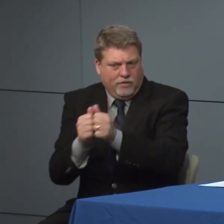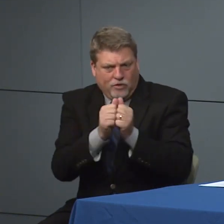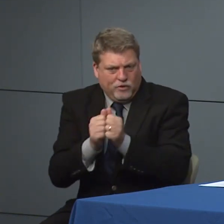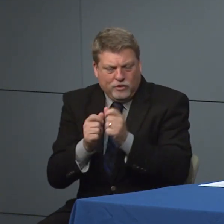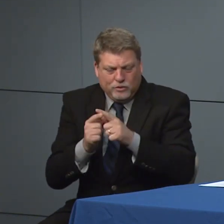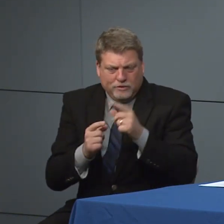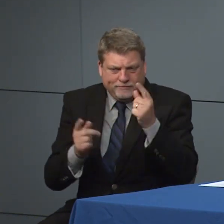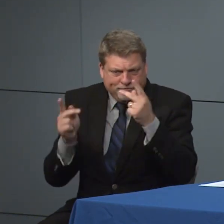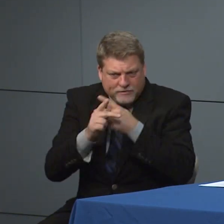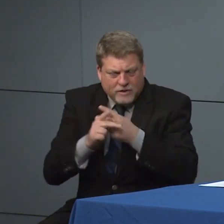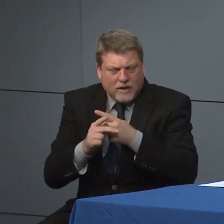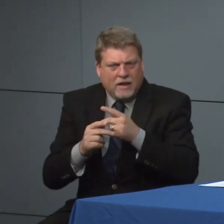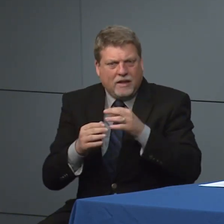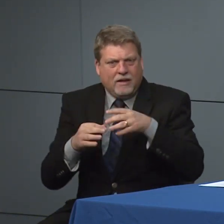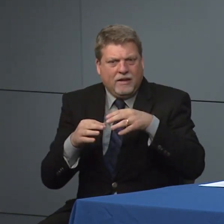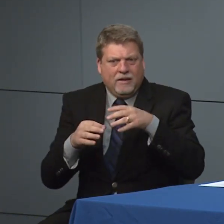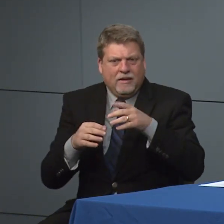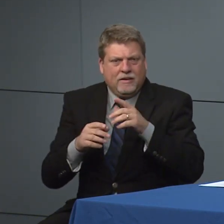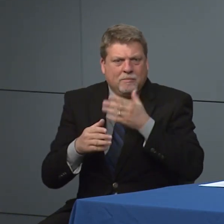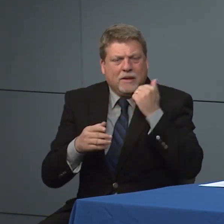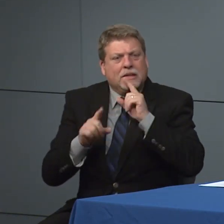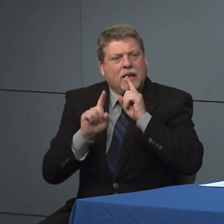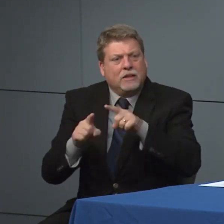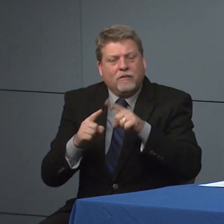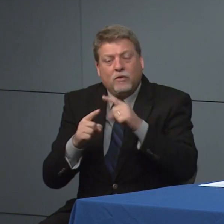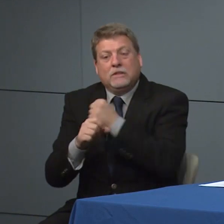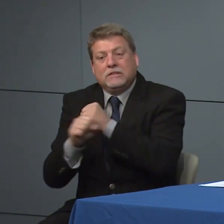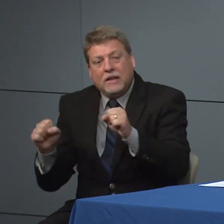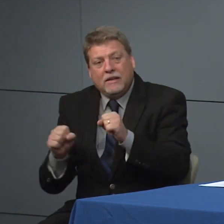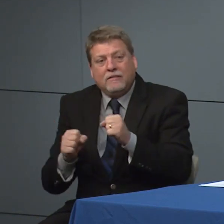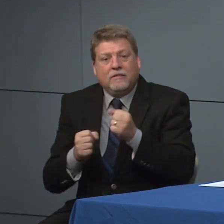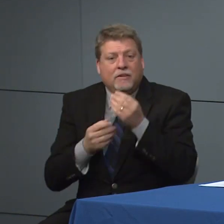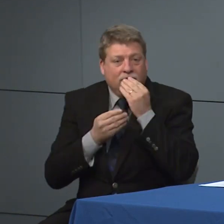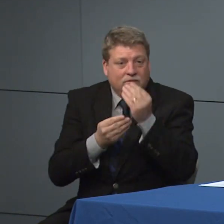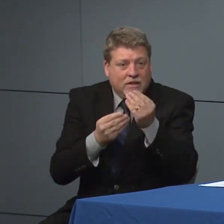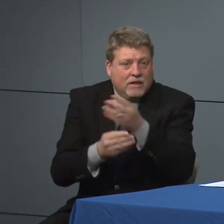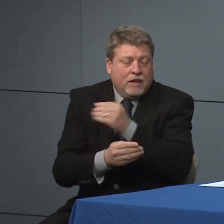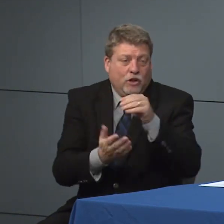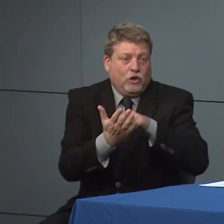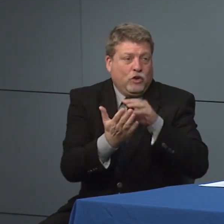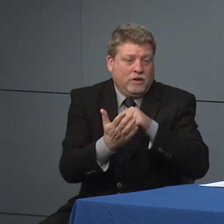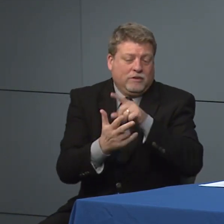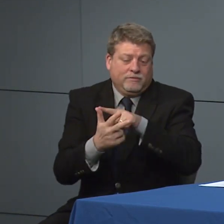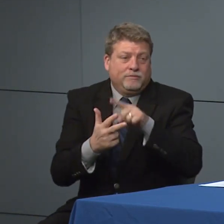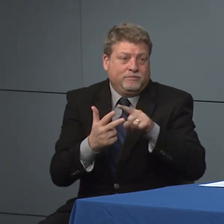we can be sure that our kids are safe that our food and they're learning so a lot of work is going on in thinking